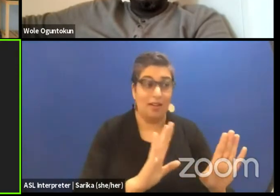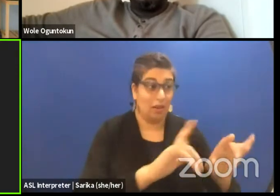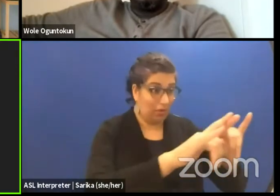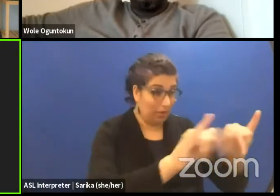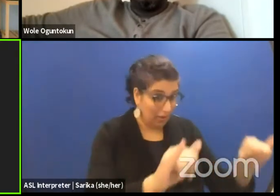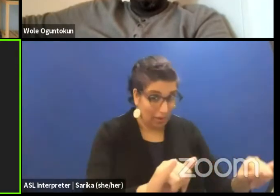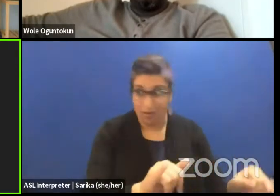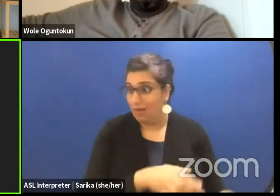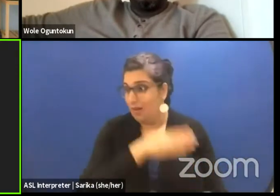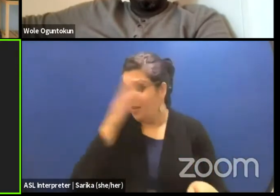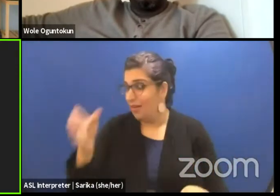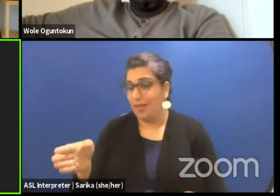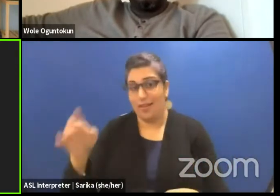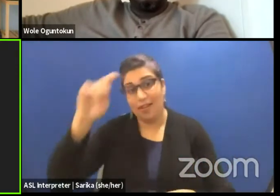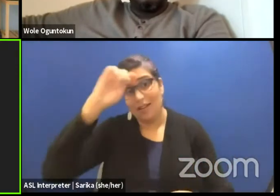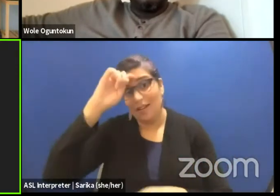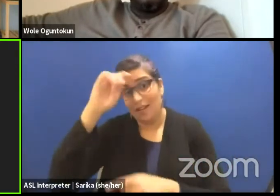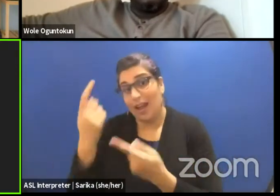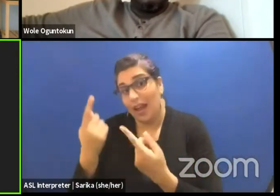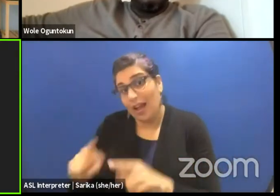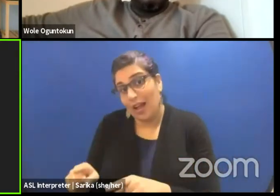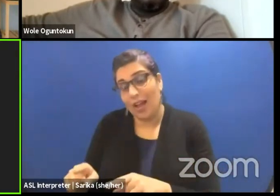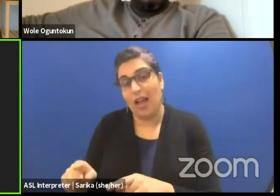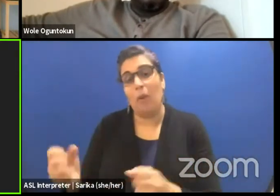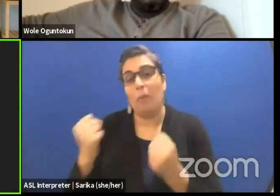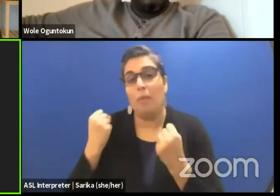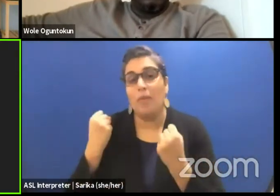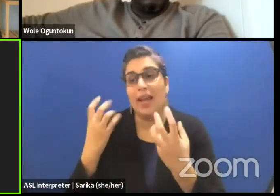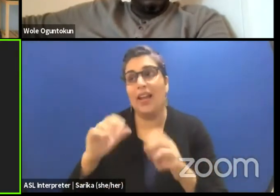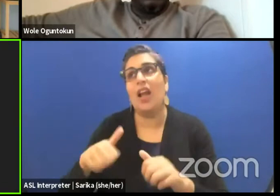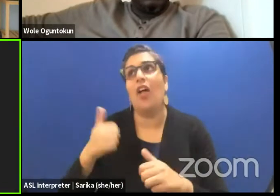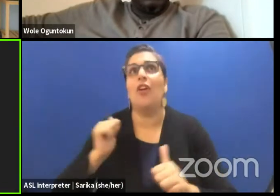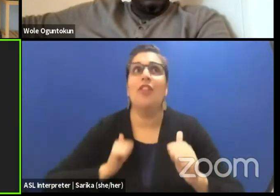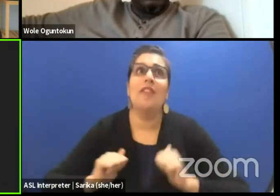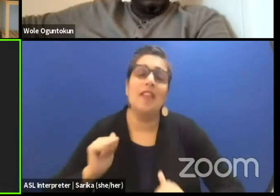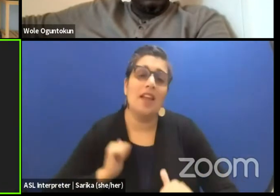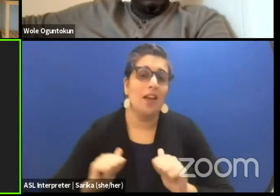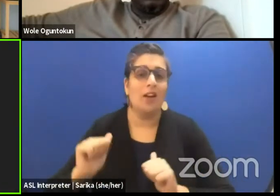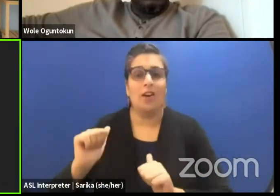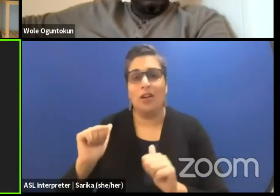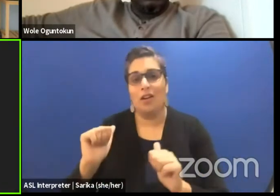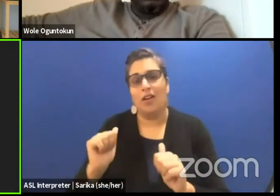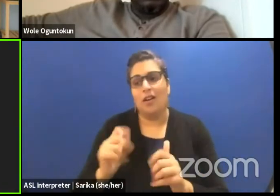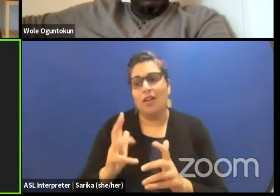other theater and performance practices that cannot be contained even in the word theater